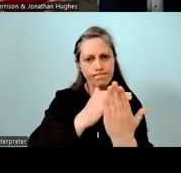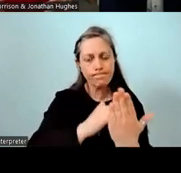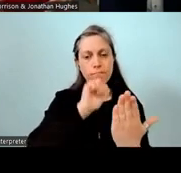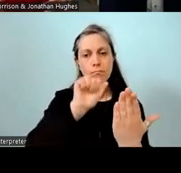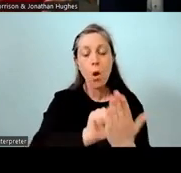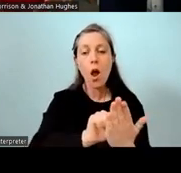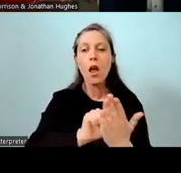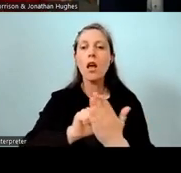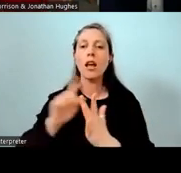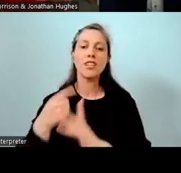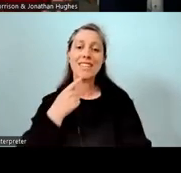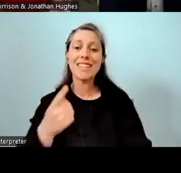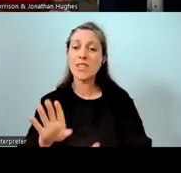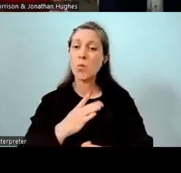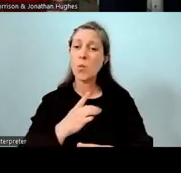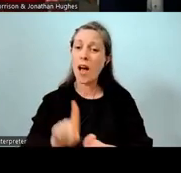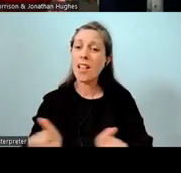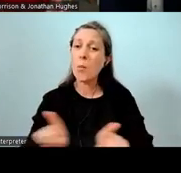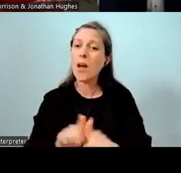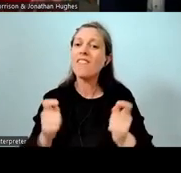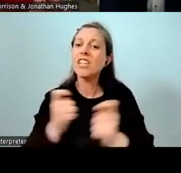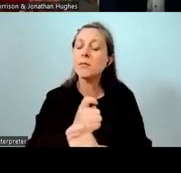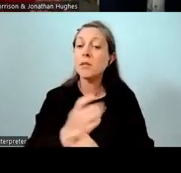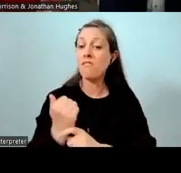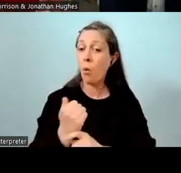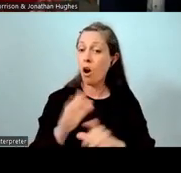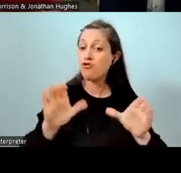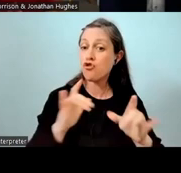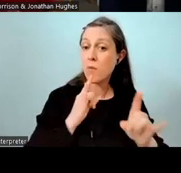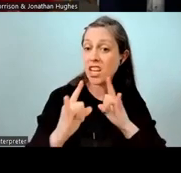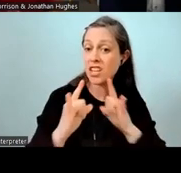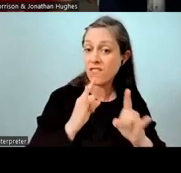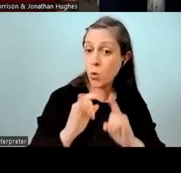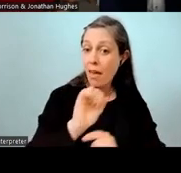that are made by having say a group interview inside the school that they're already used to